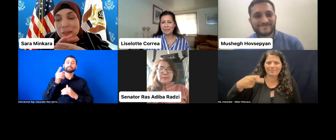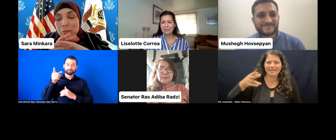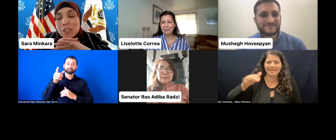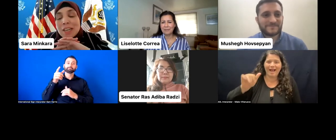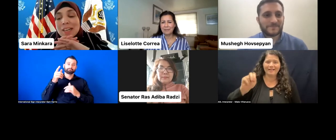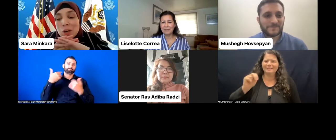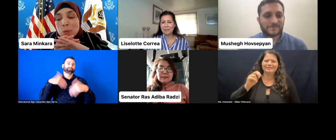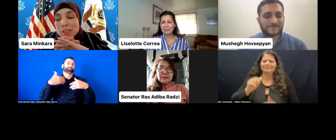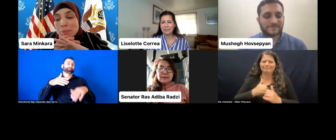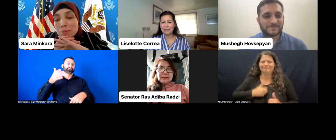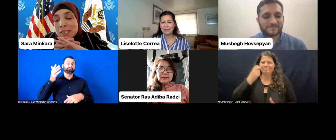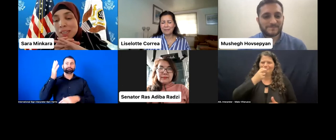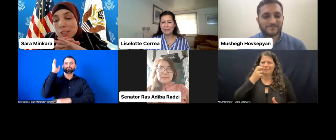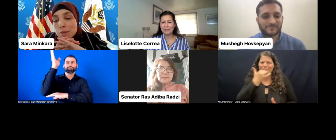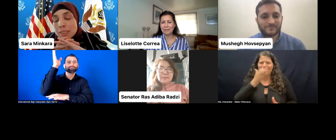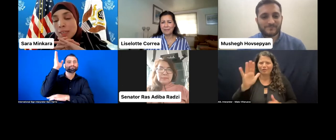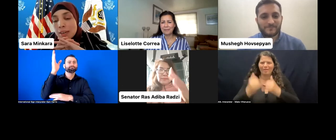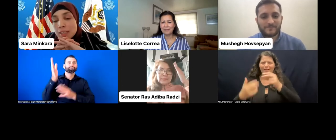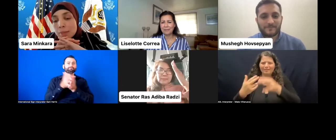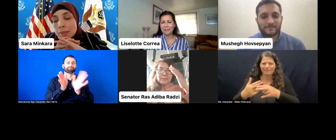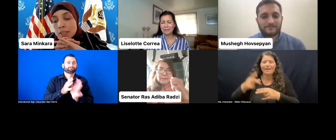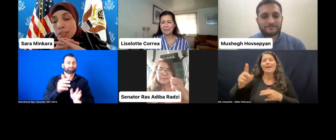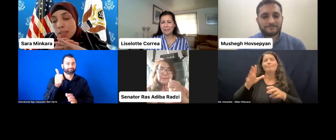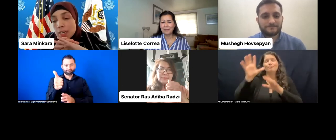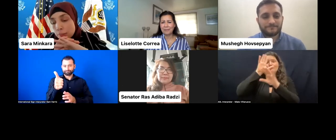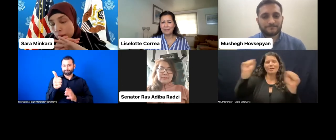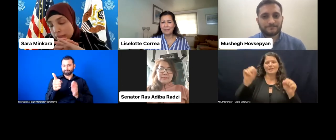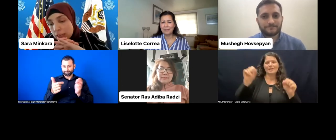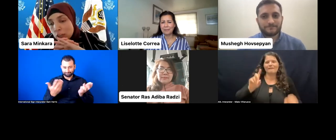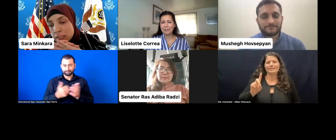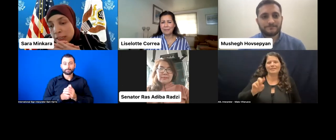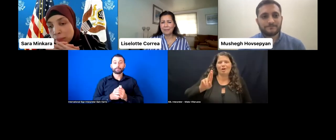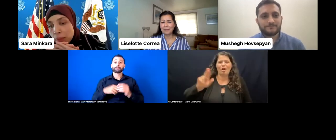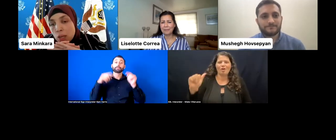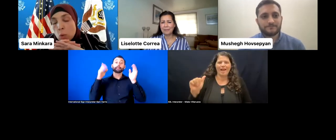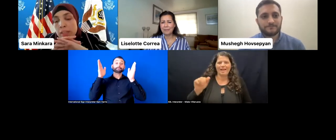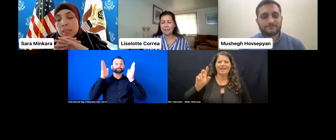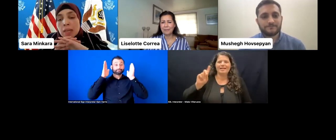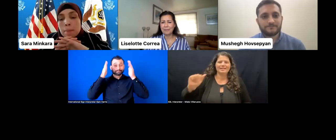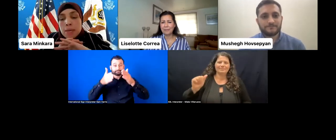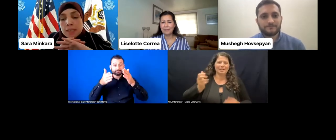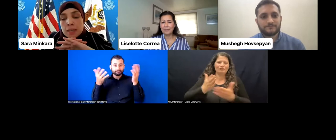Mushegh, who is the President of DRA, Disability Rights Agenda, who has done amazing